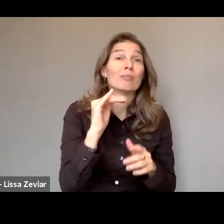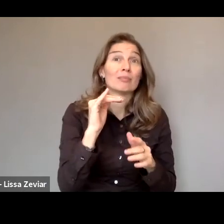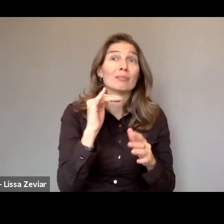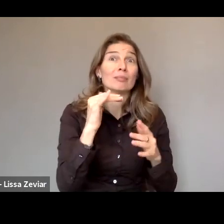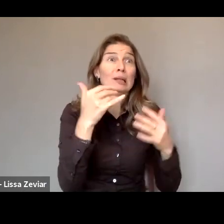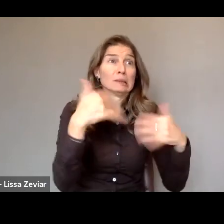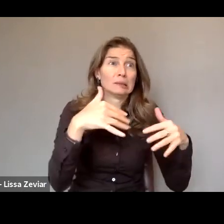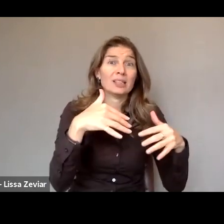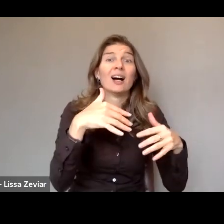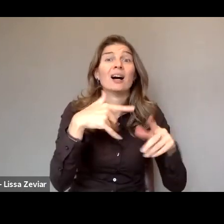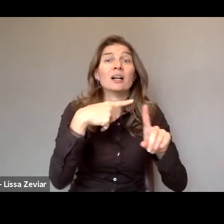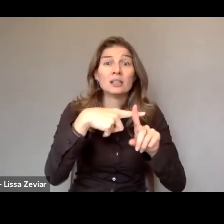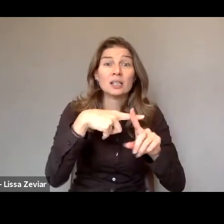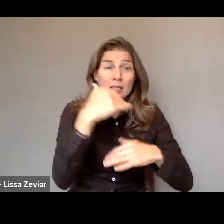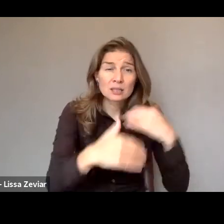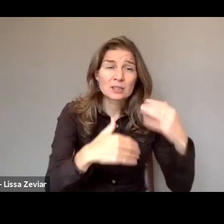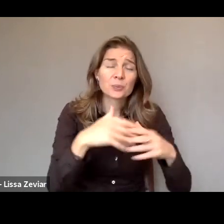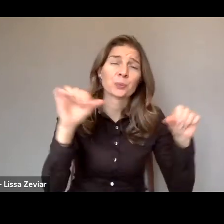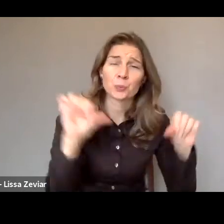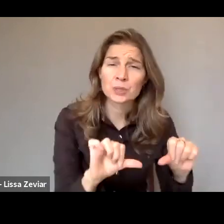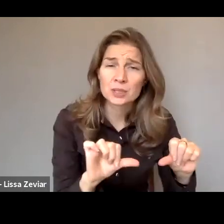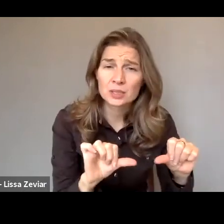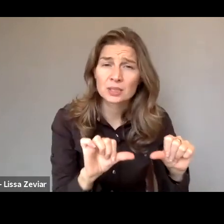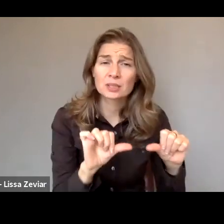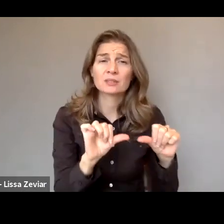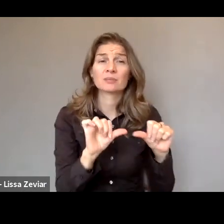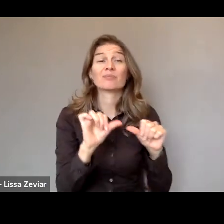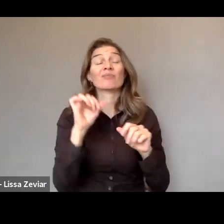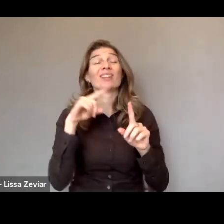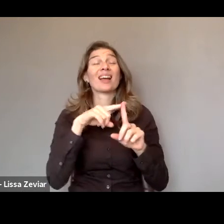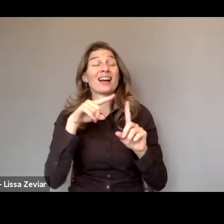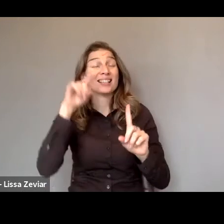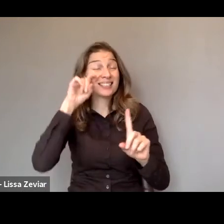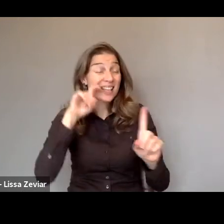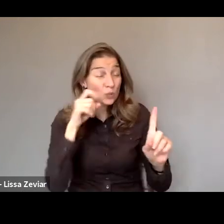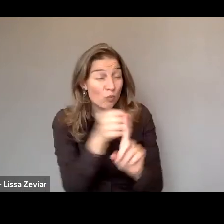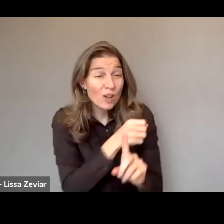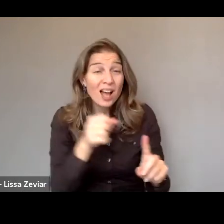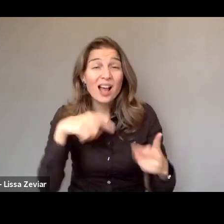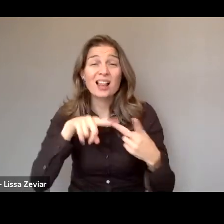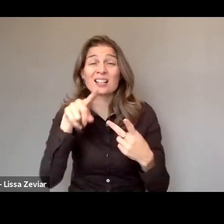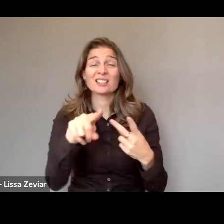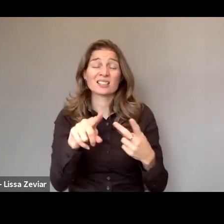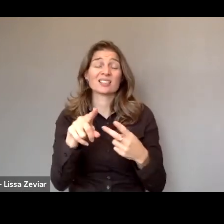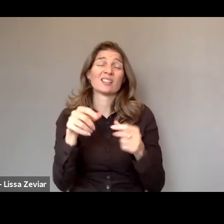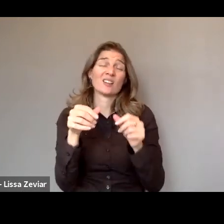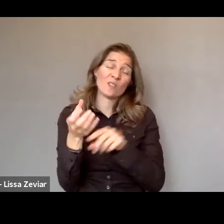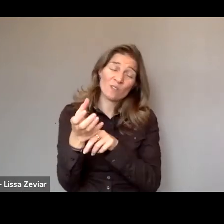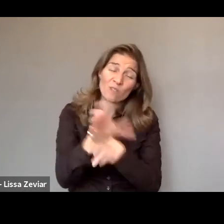to some specific forms of violence like sexual violence, domestic violence, forced sterilization and forced abortion.